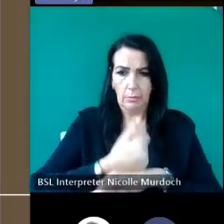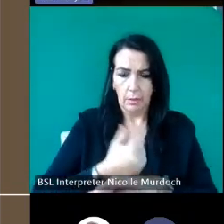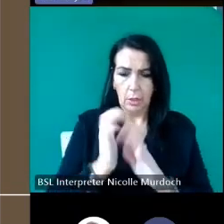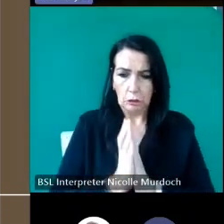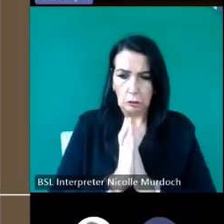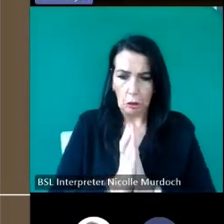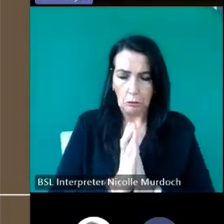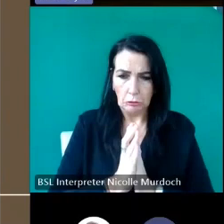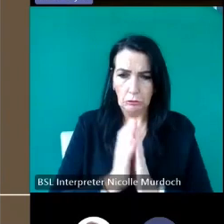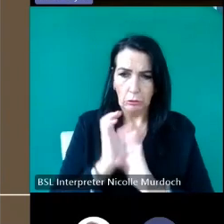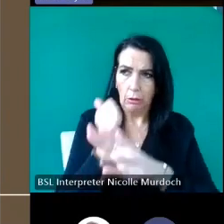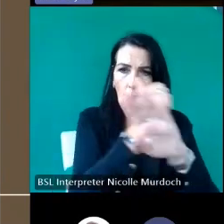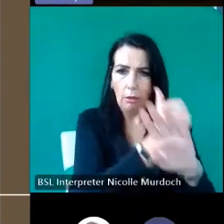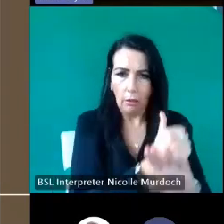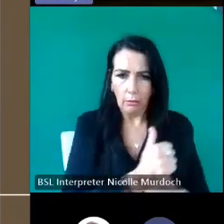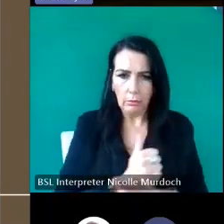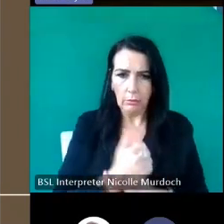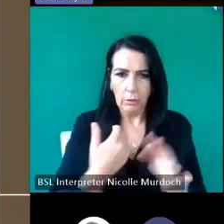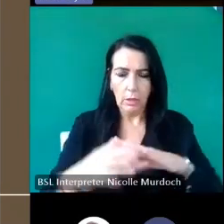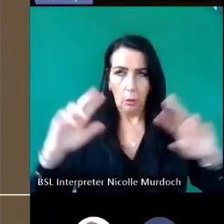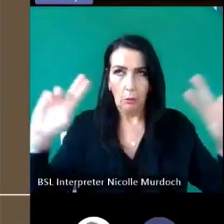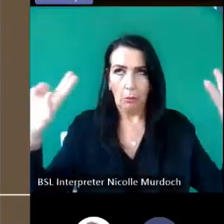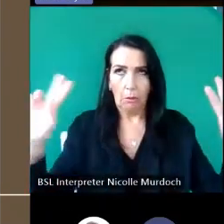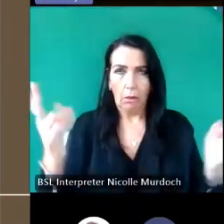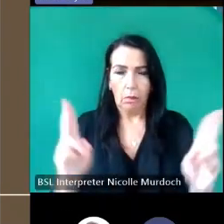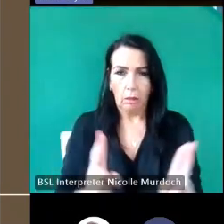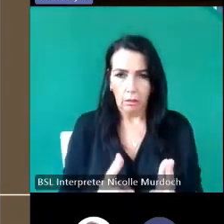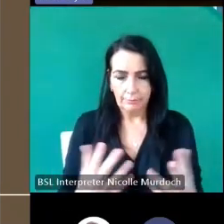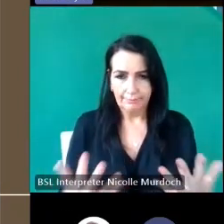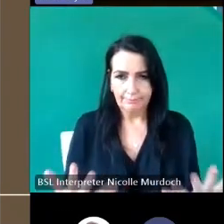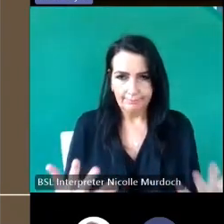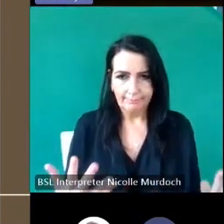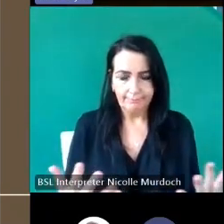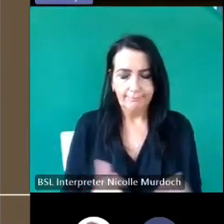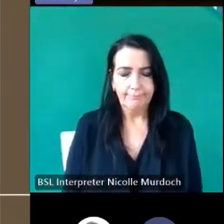the of the religious landscape that we're seeing today with the creation of a whole host of new